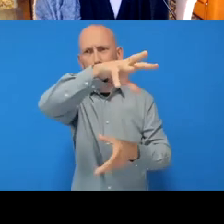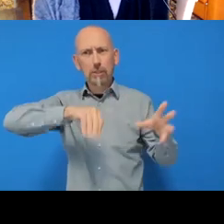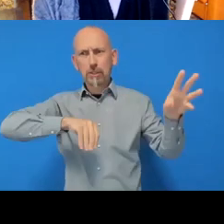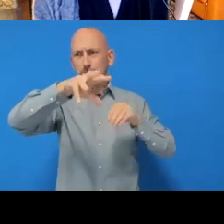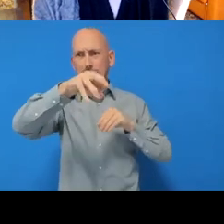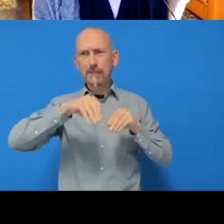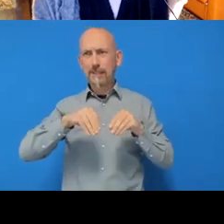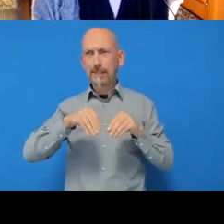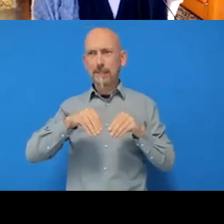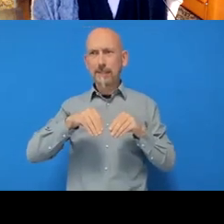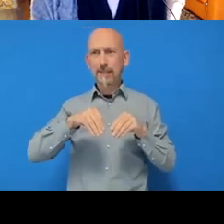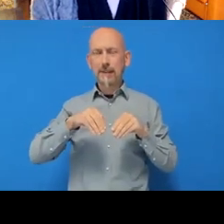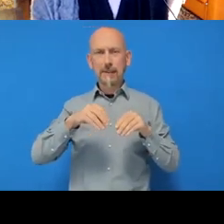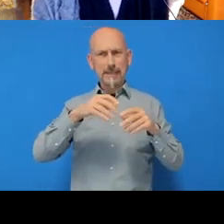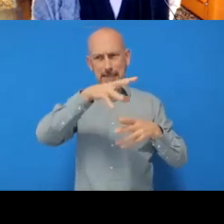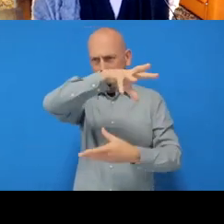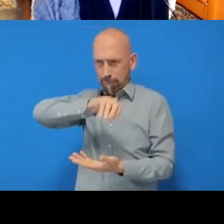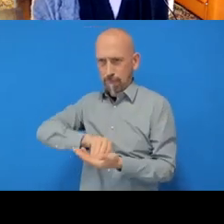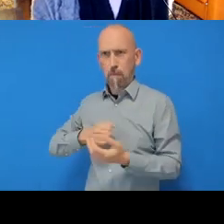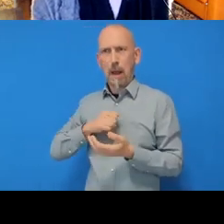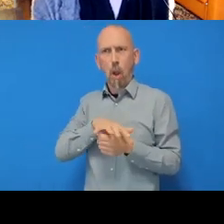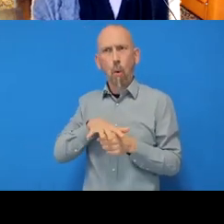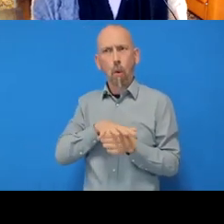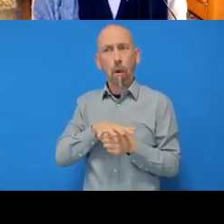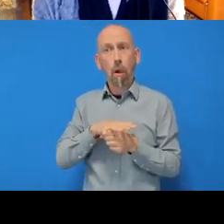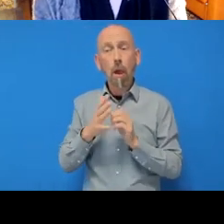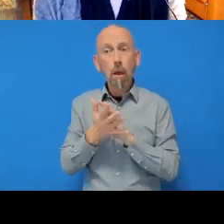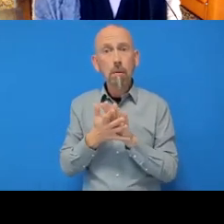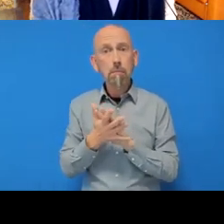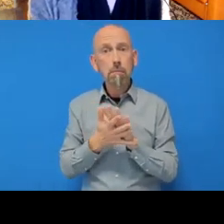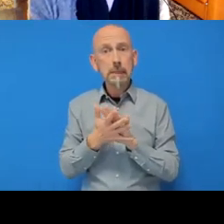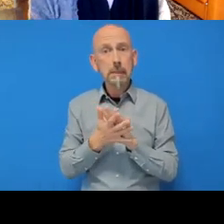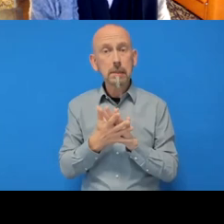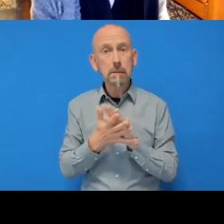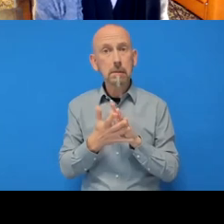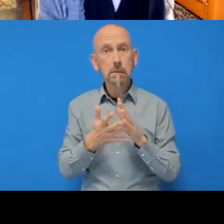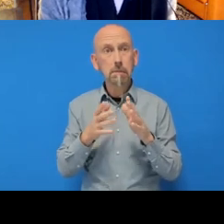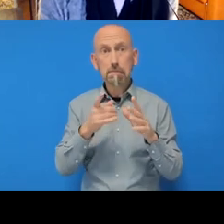on my local file? Do I need to reclaim or just update the file somehow?”